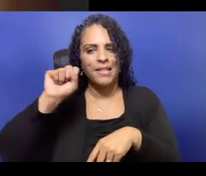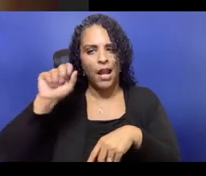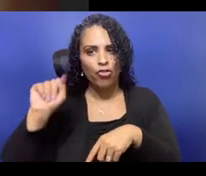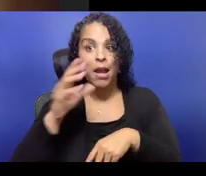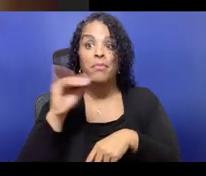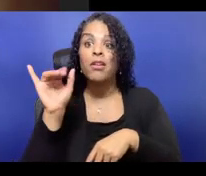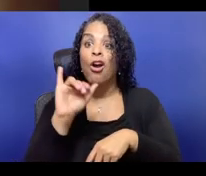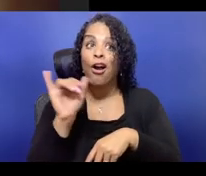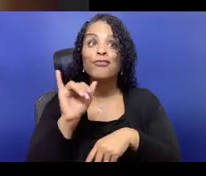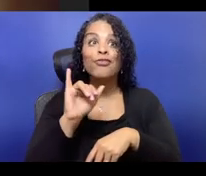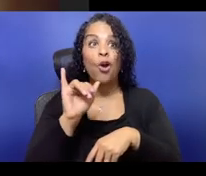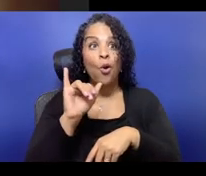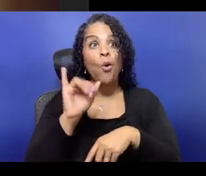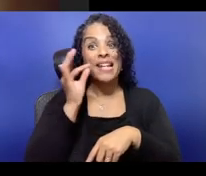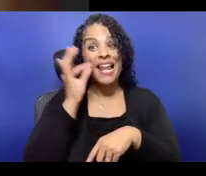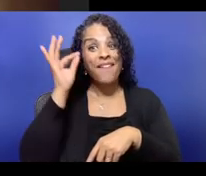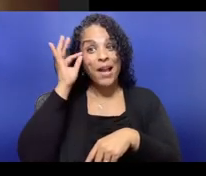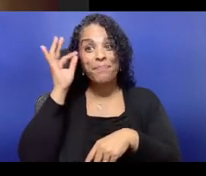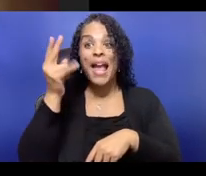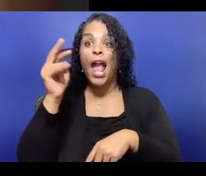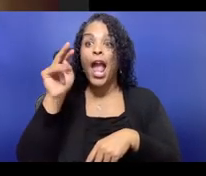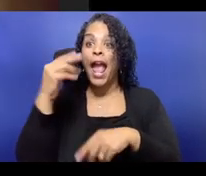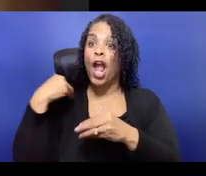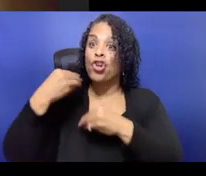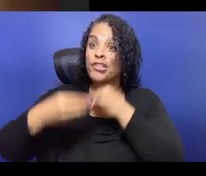Did it work? Okay, great.